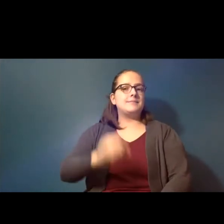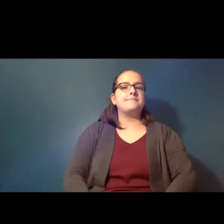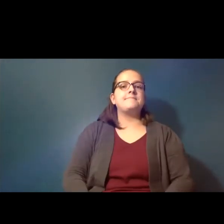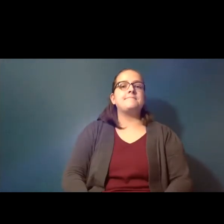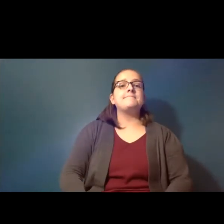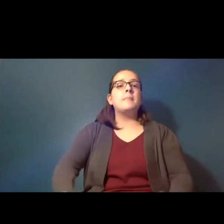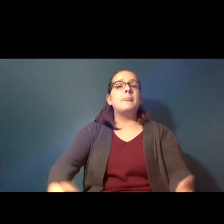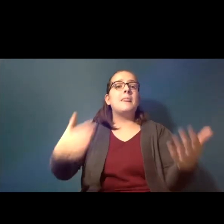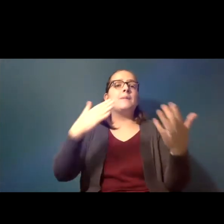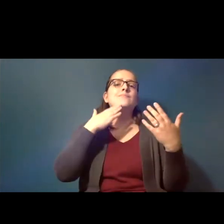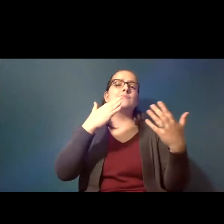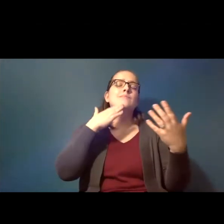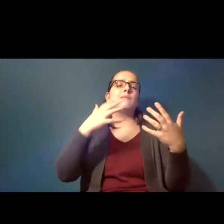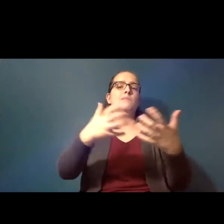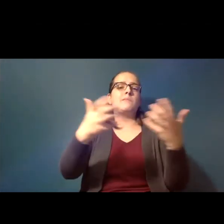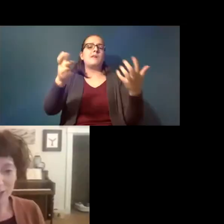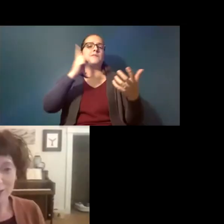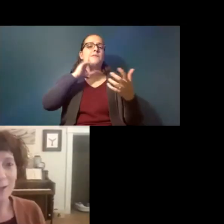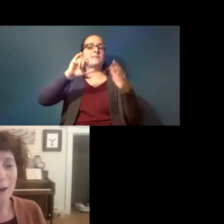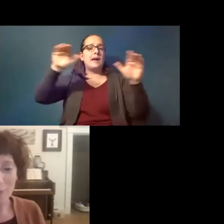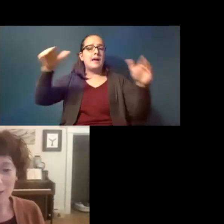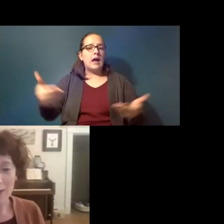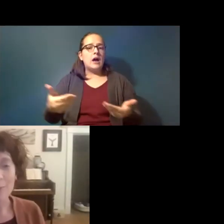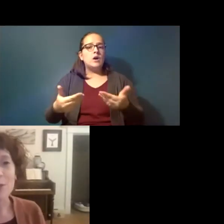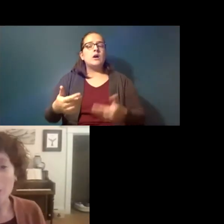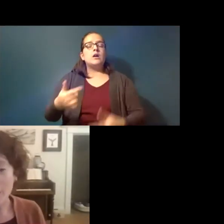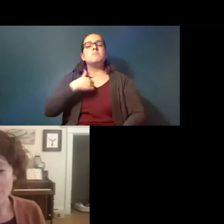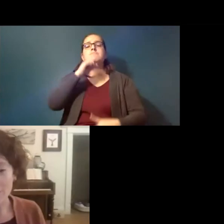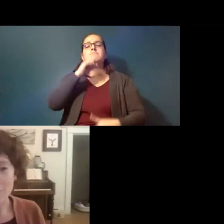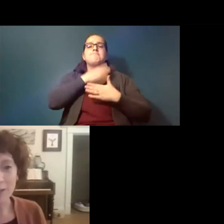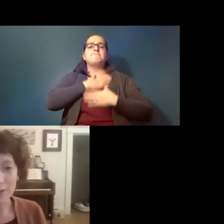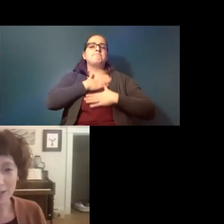thank you so much for that introduction and i'm so happy to be here tonight